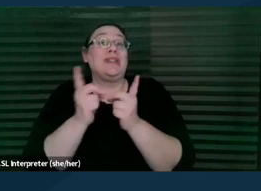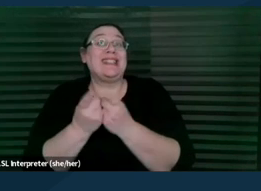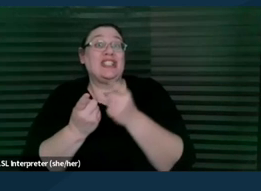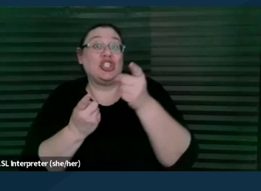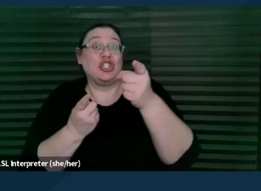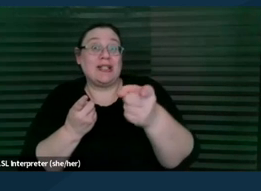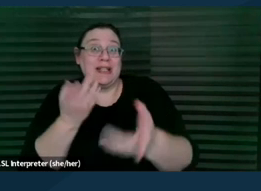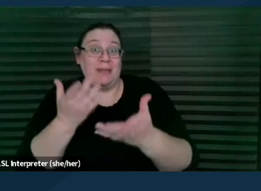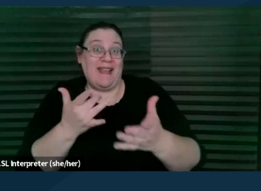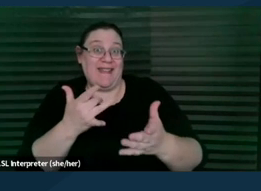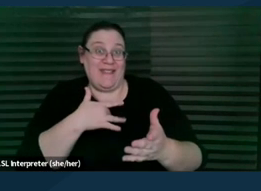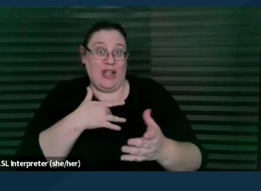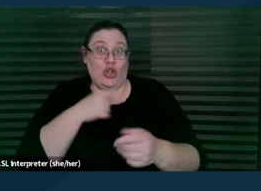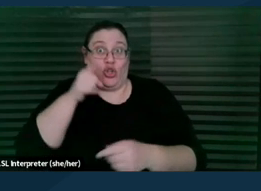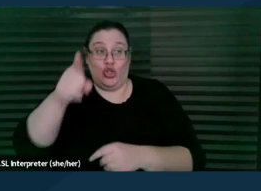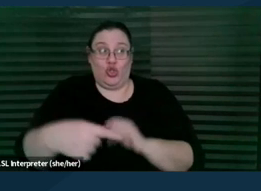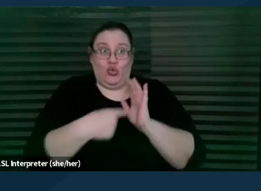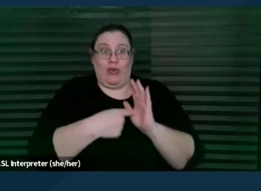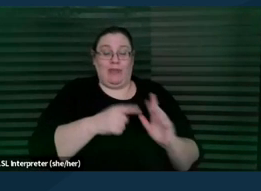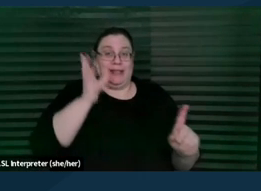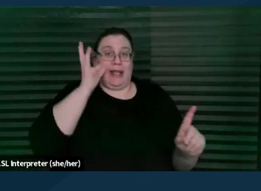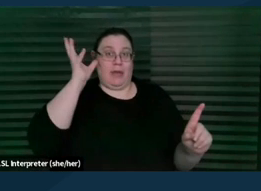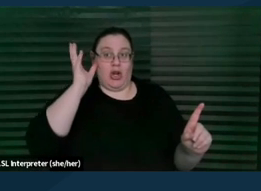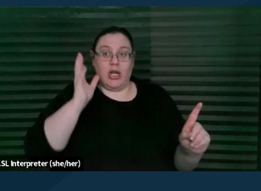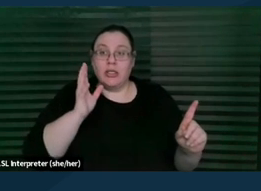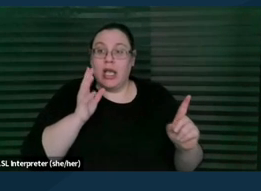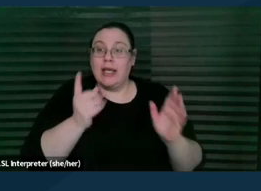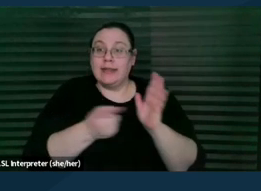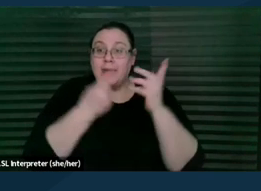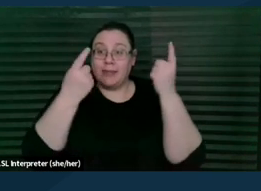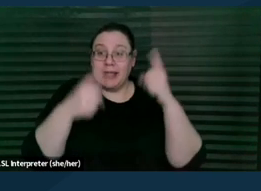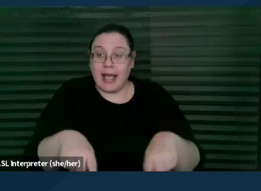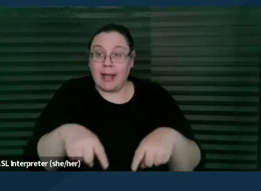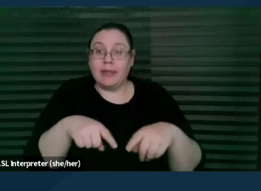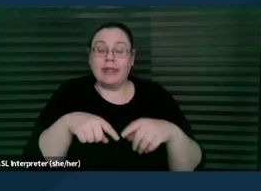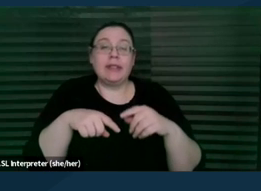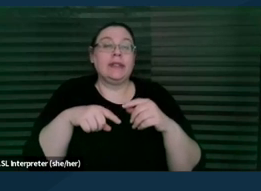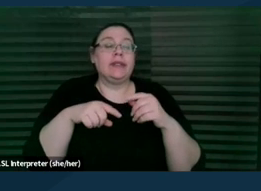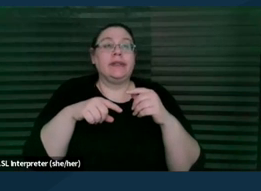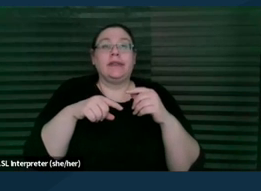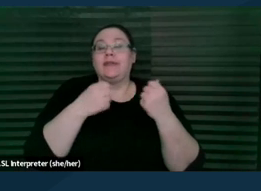that you're representing the parent. And I've had situations where I've attended an IEP meeting and tried to follow all the guidelines